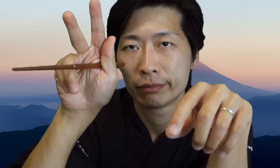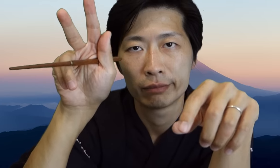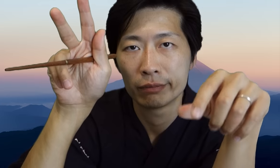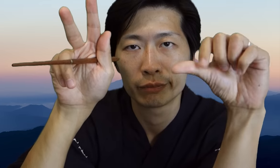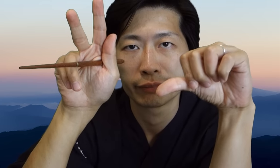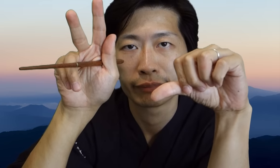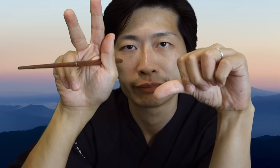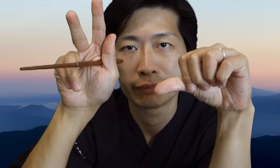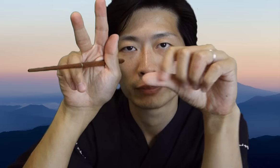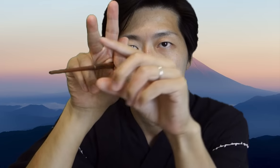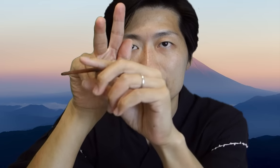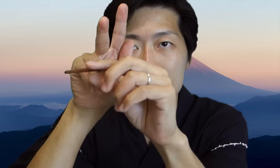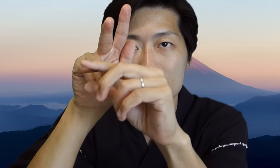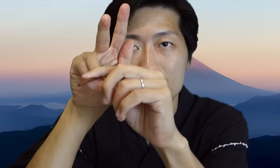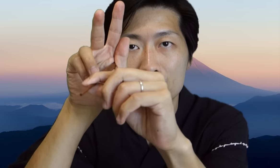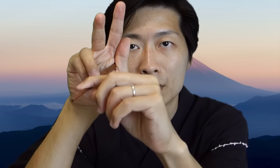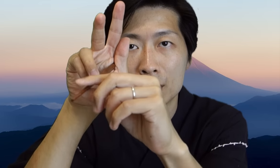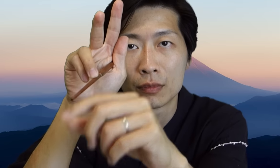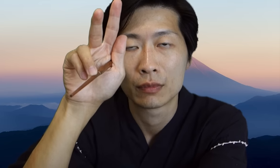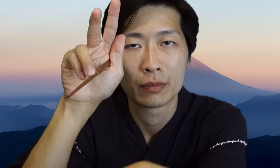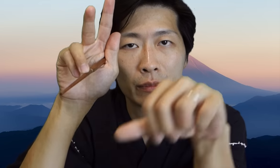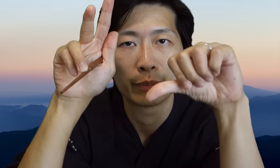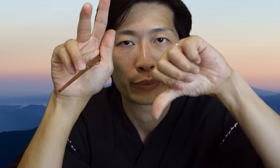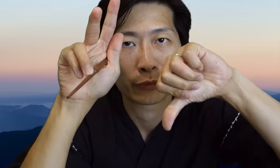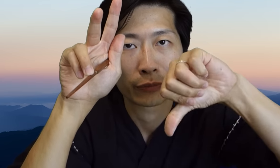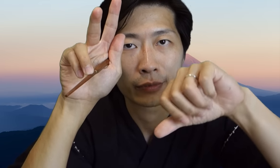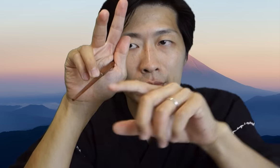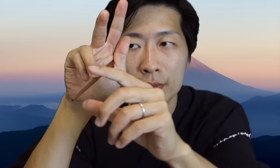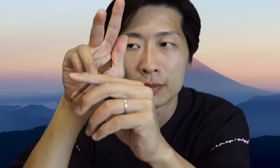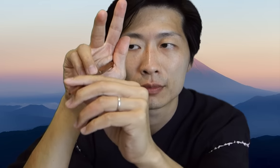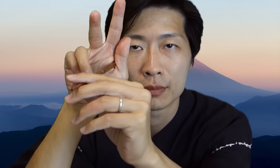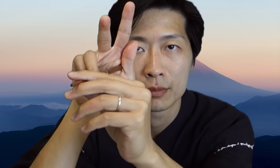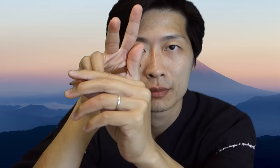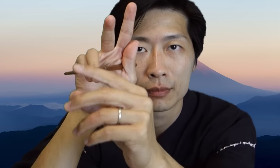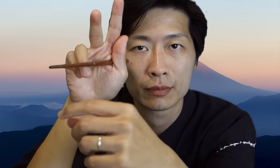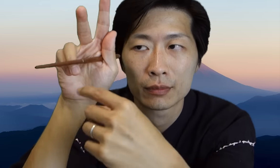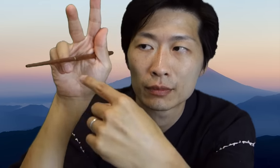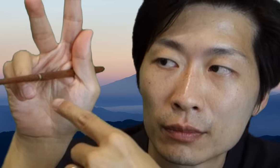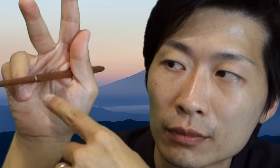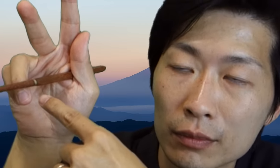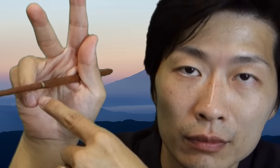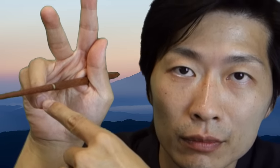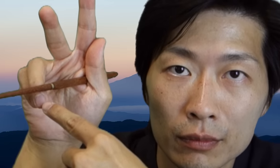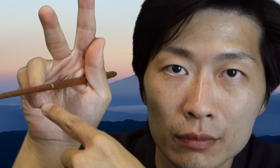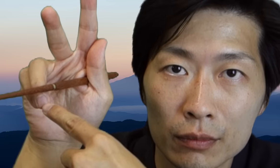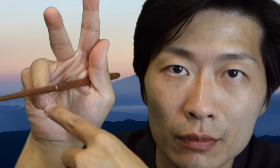not too much like that that's a bad form and not on your finger tip that's also